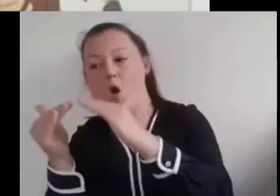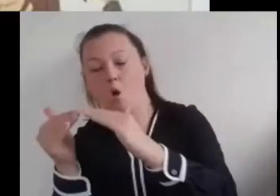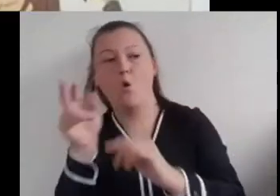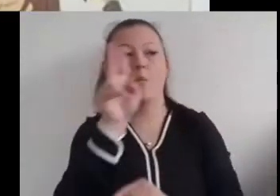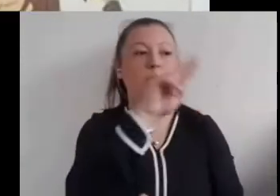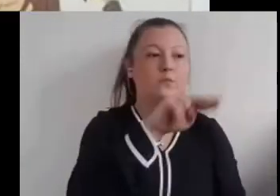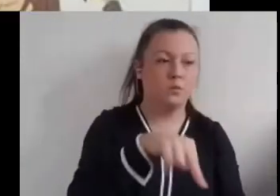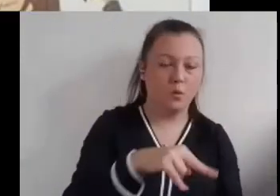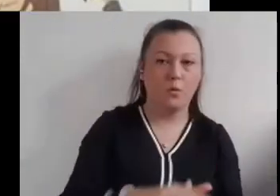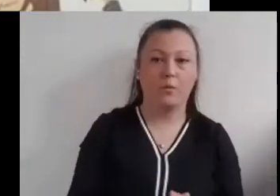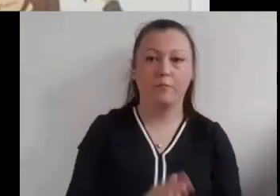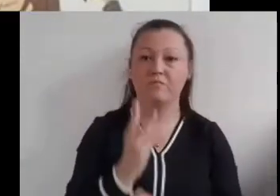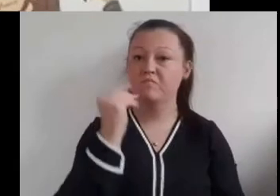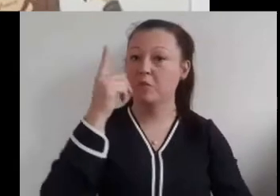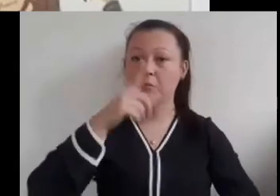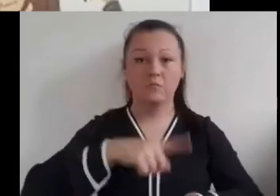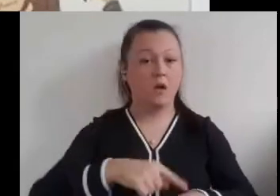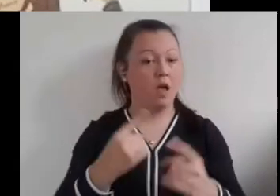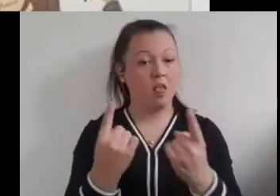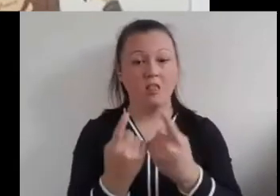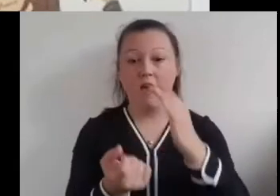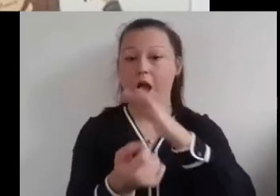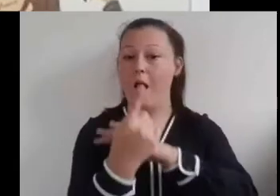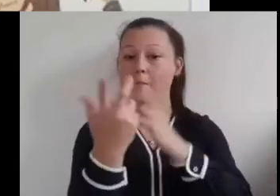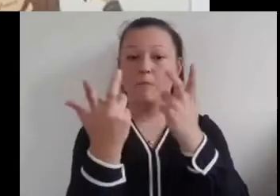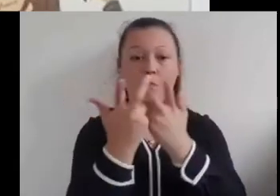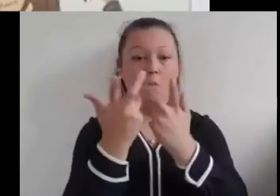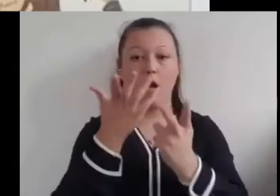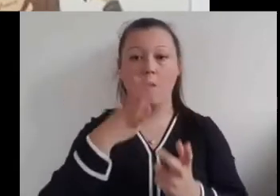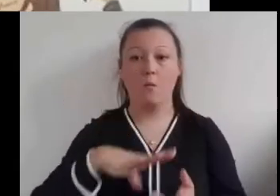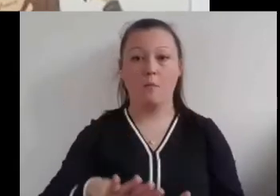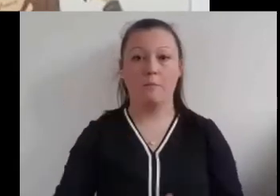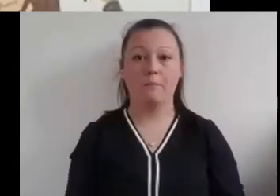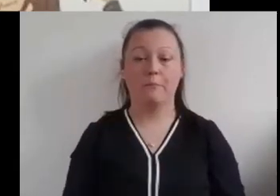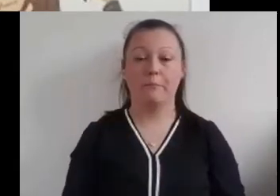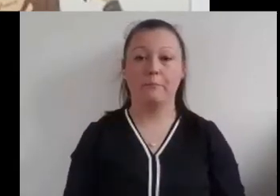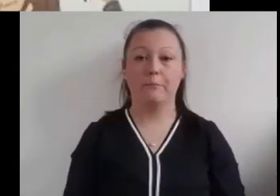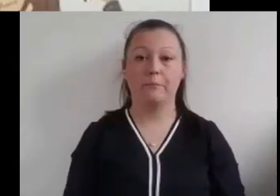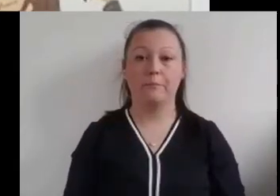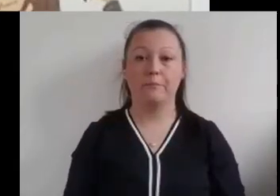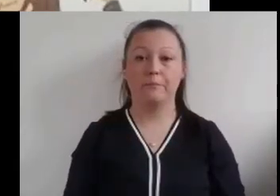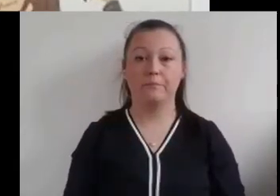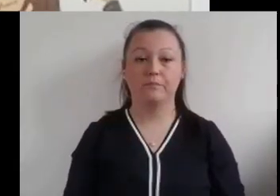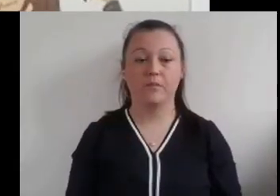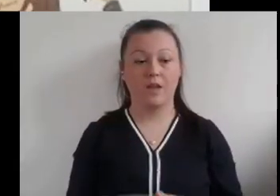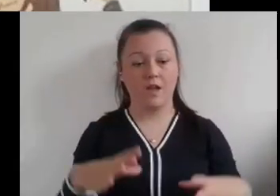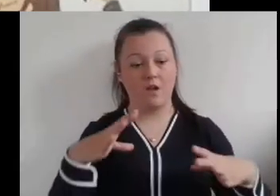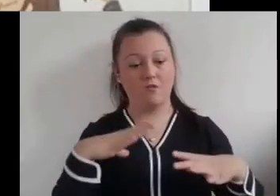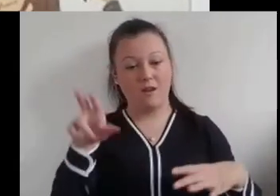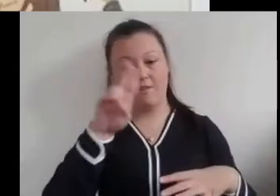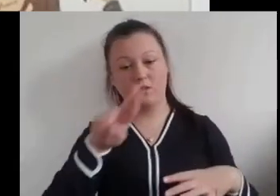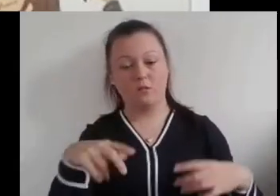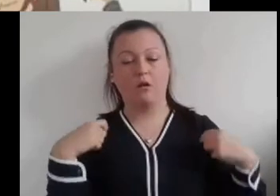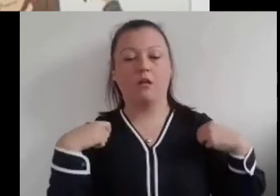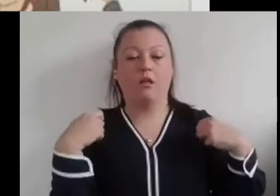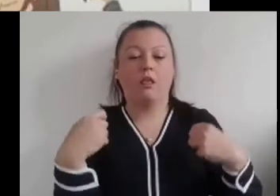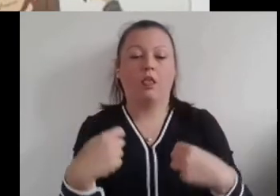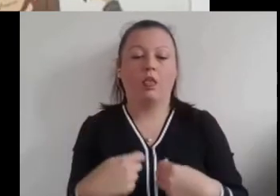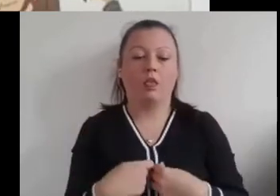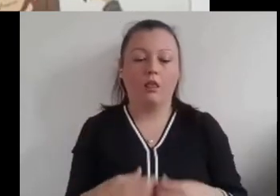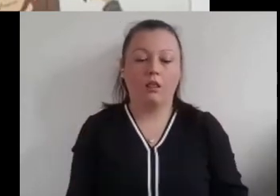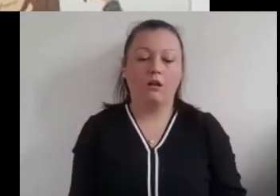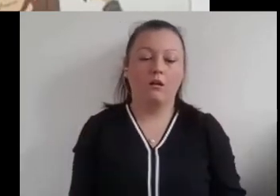She's slow to get ready for school, making her parents grumpy with her. All her friends can do cartwheels but she cannot.